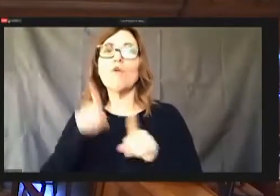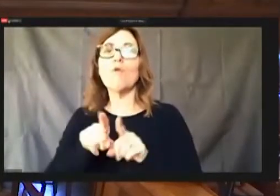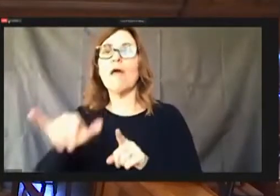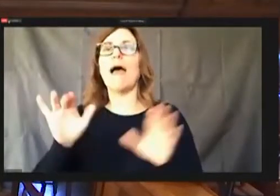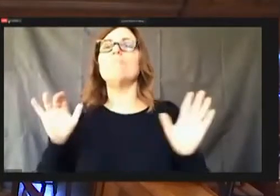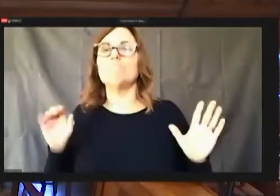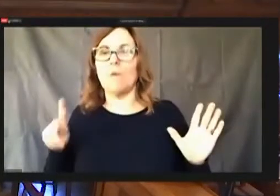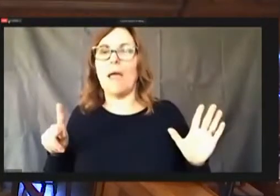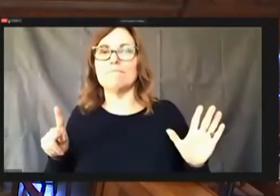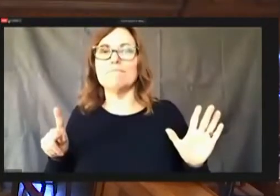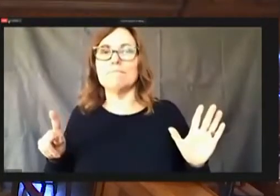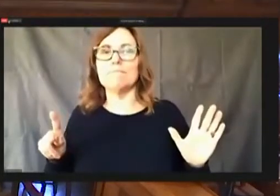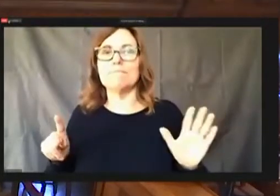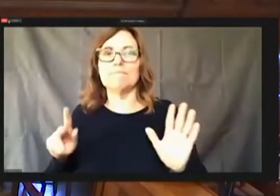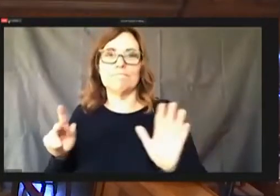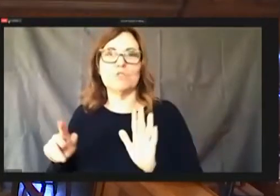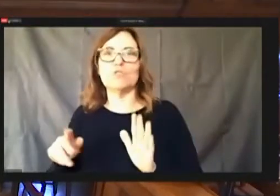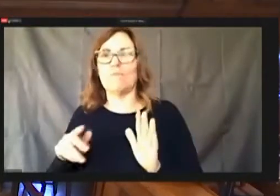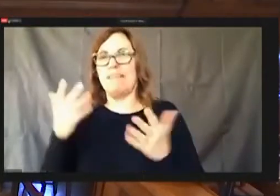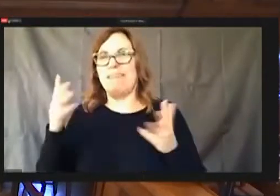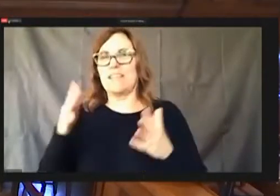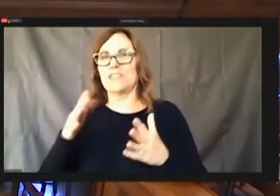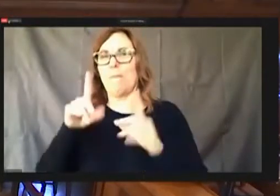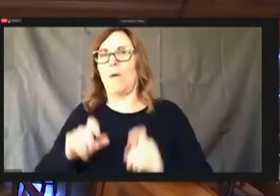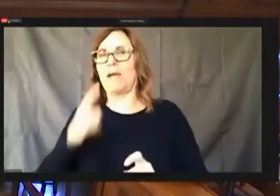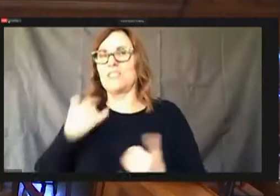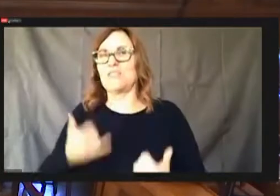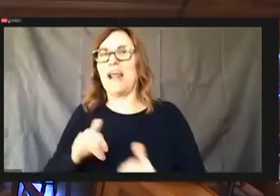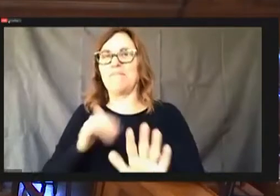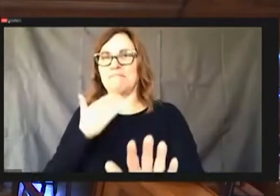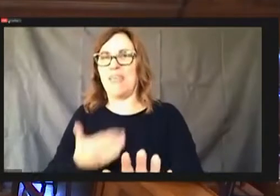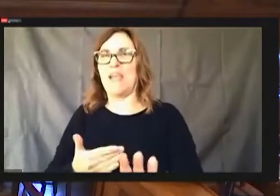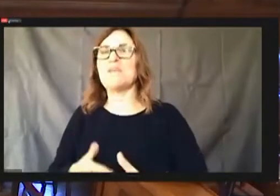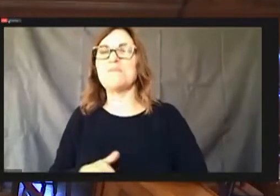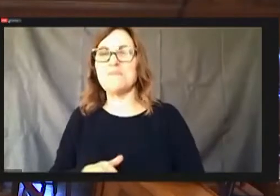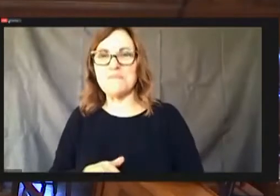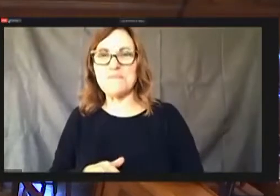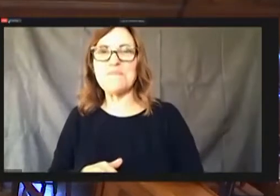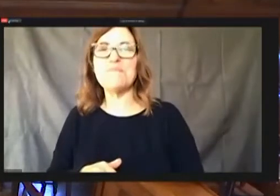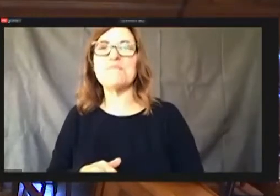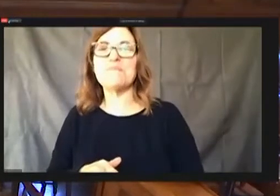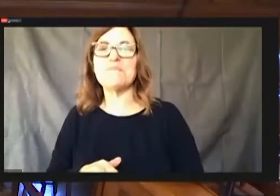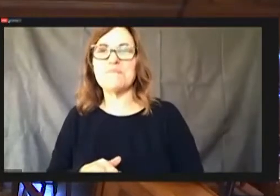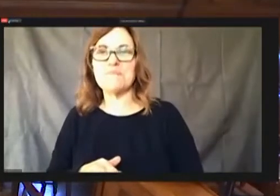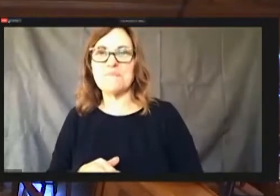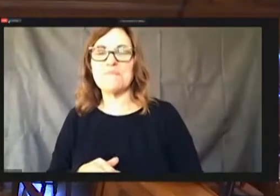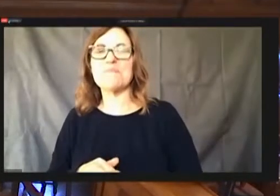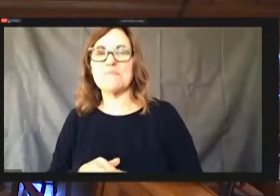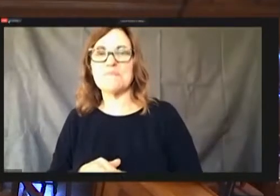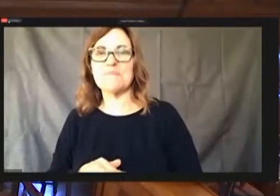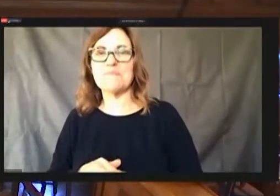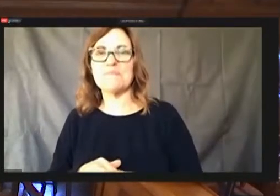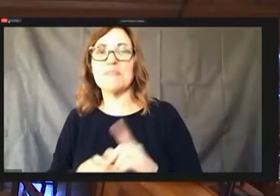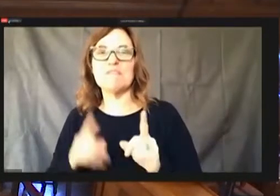Thank you I'll look at the text file, didn't catch that before. Thank you.